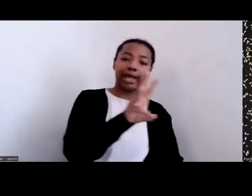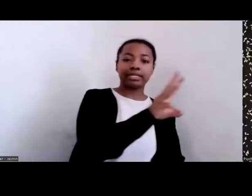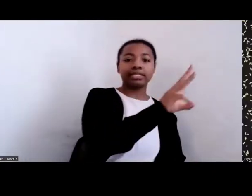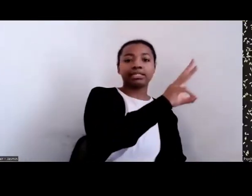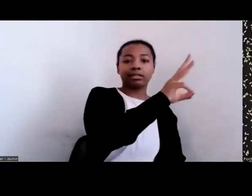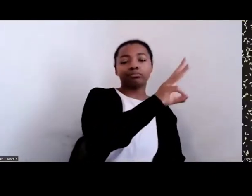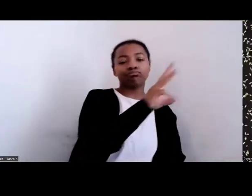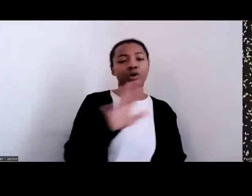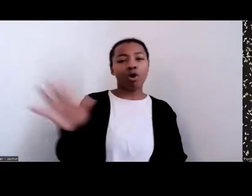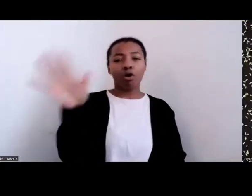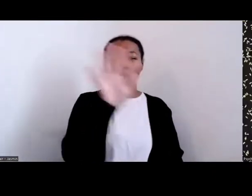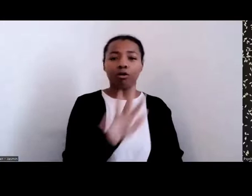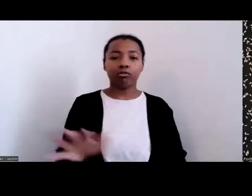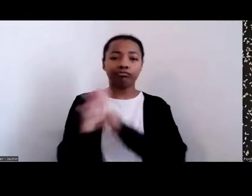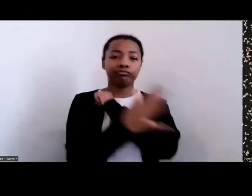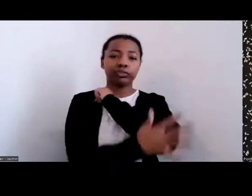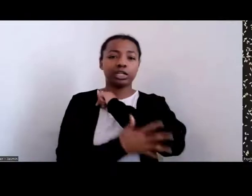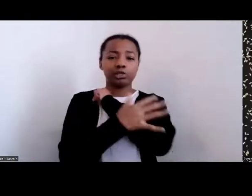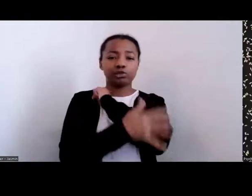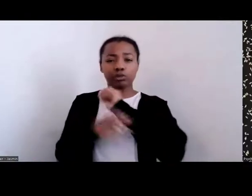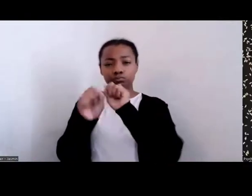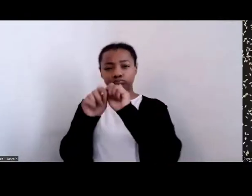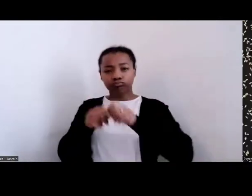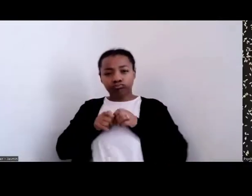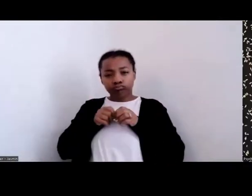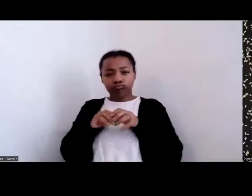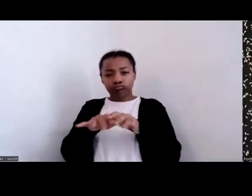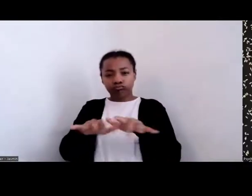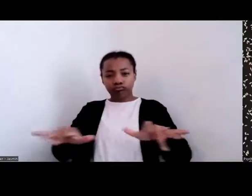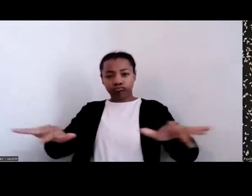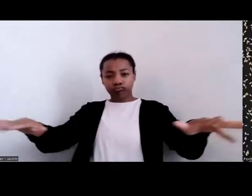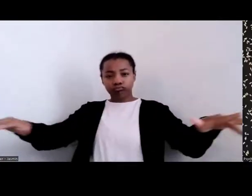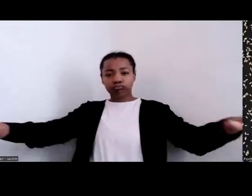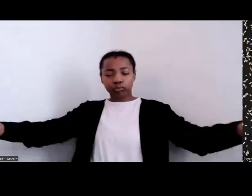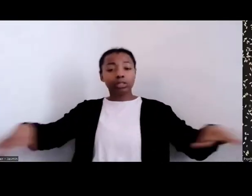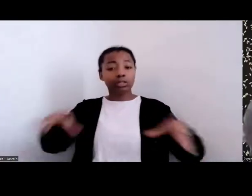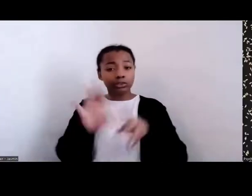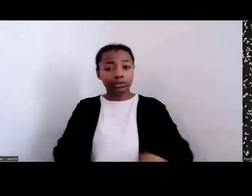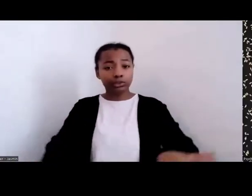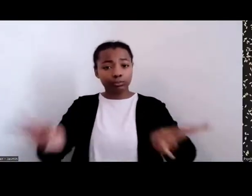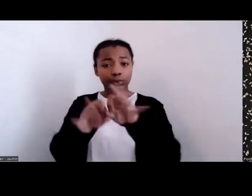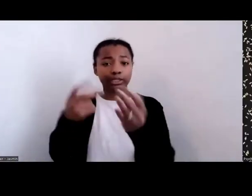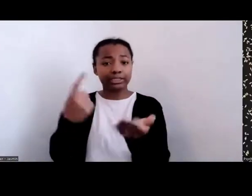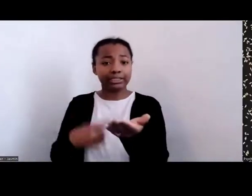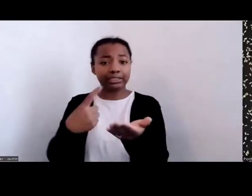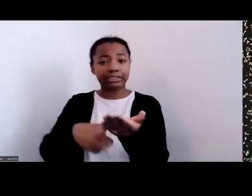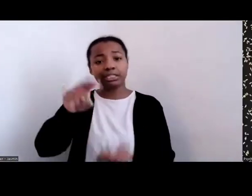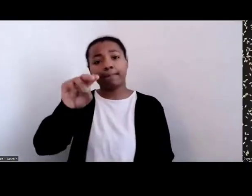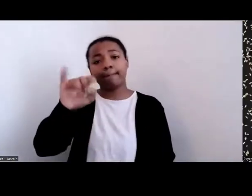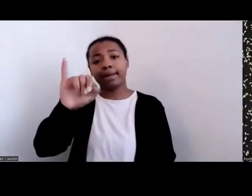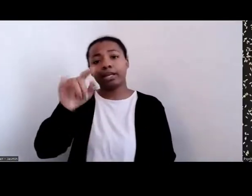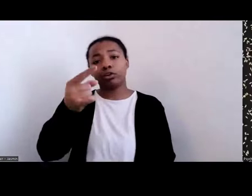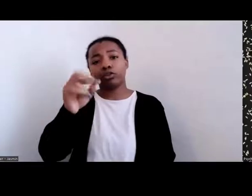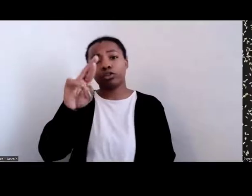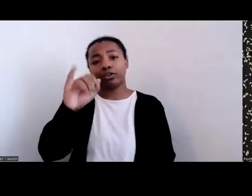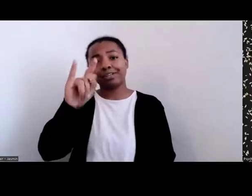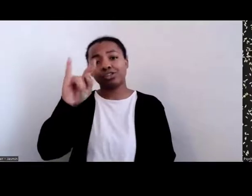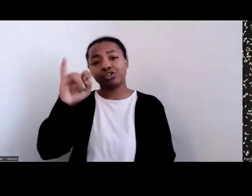And it's important, also, to know about migratory strands, because we ‑‑ you know, we have these narratives that we share